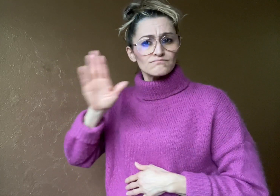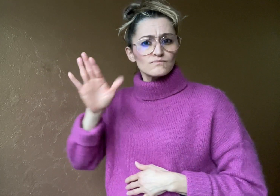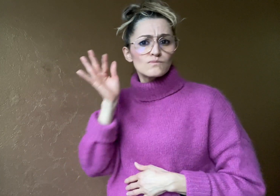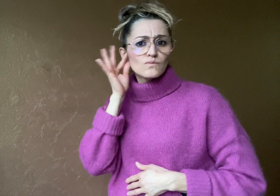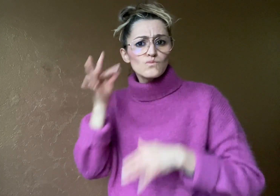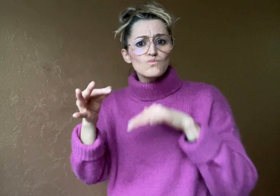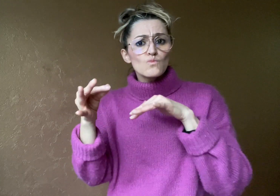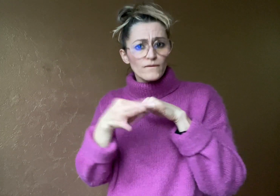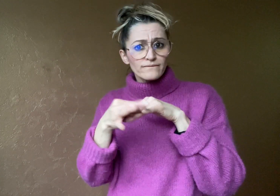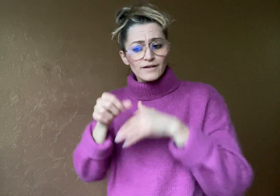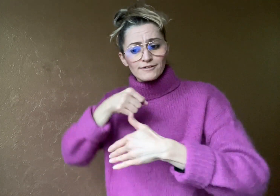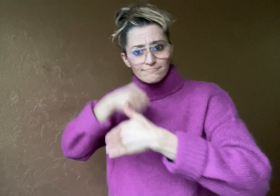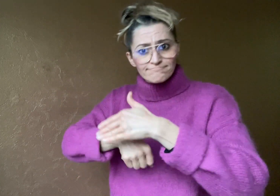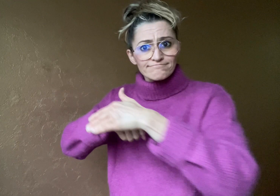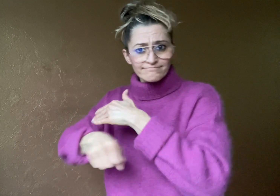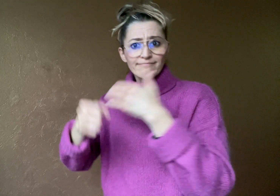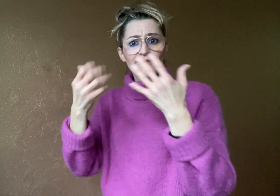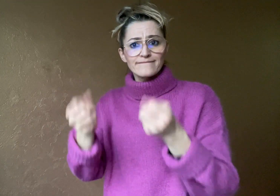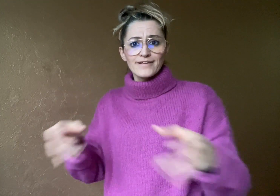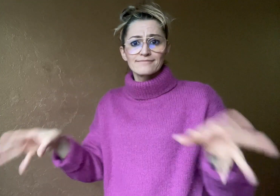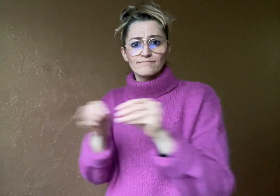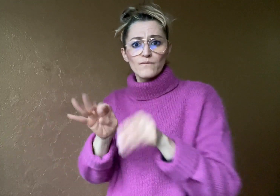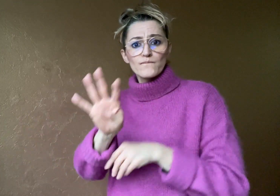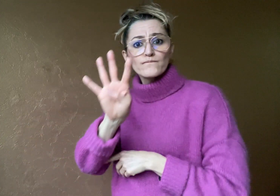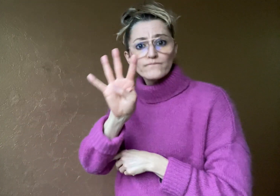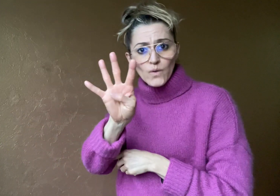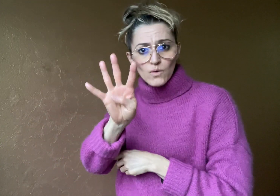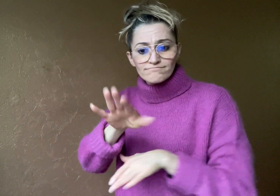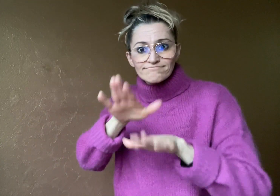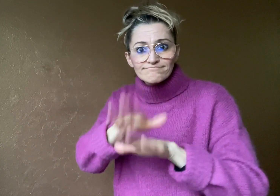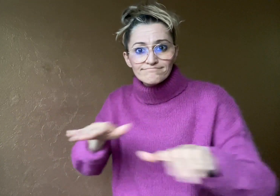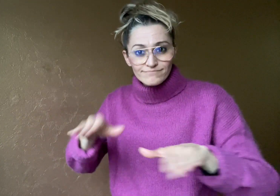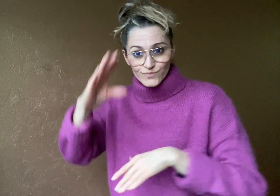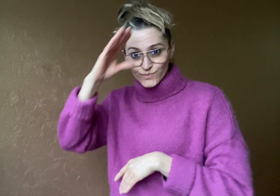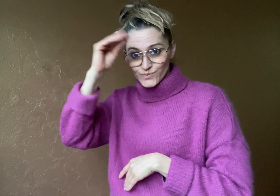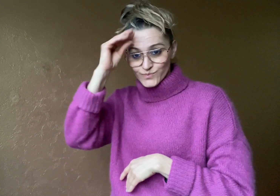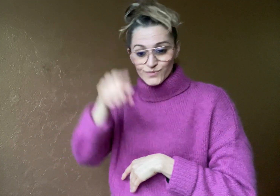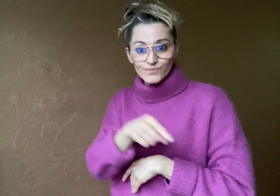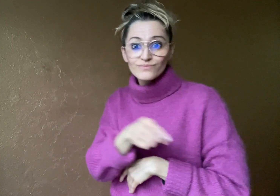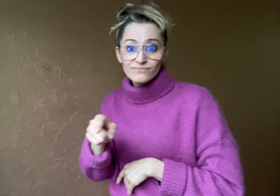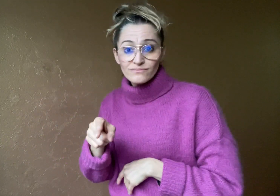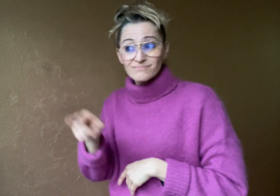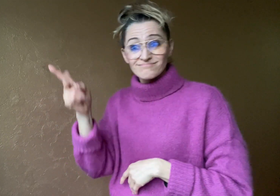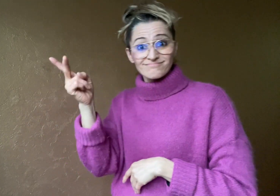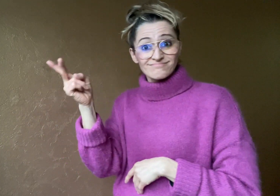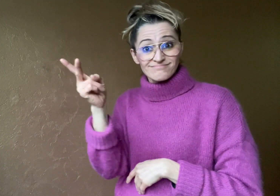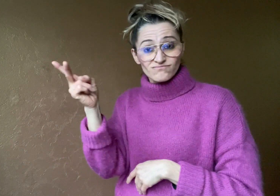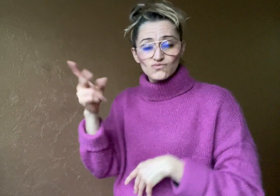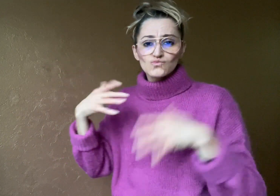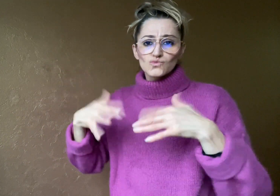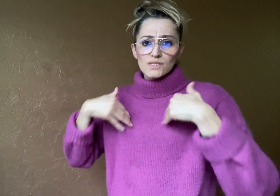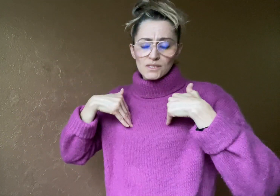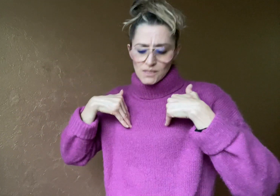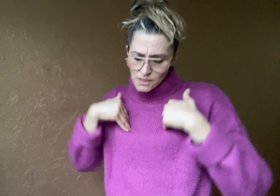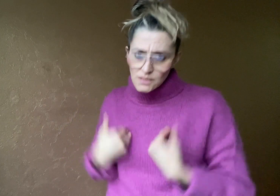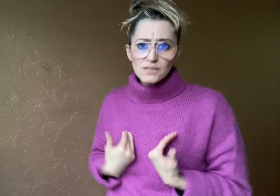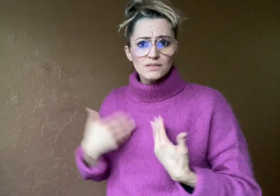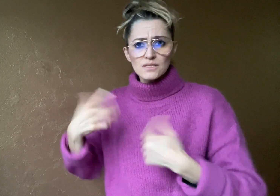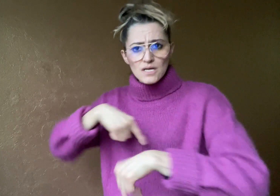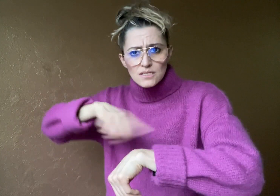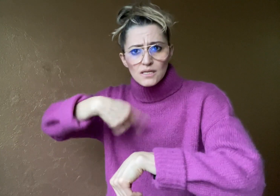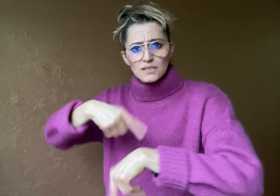who have four sons, are exhausted from the constant fight